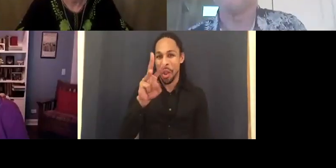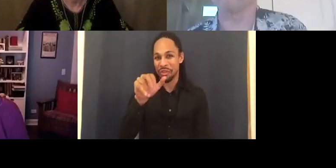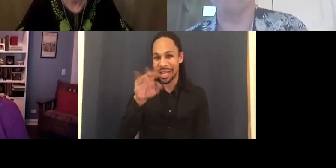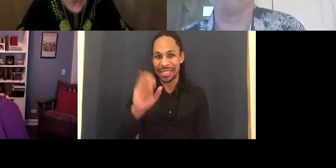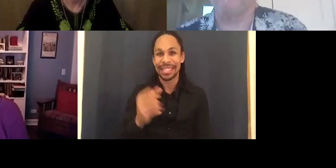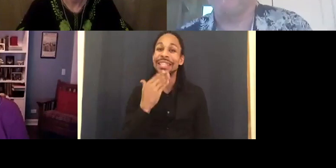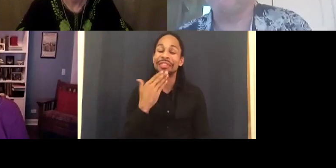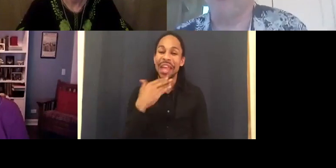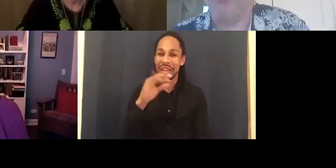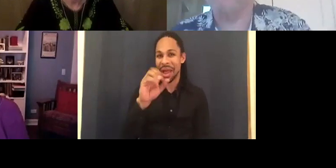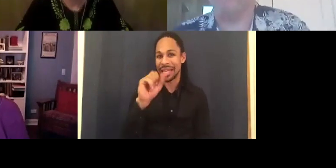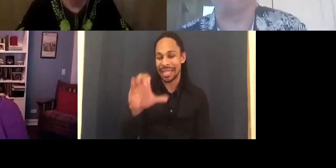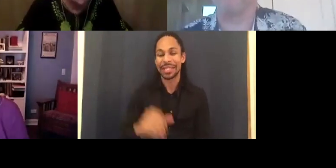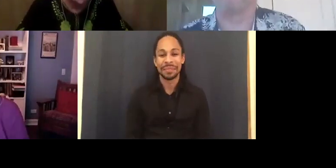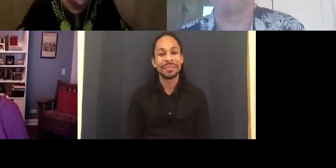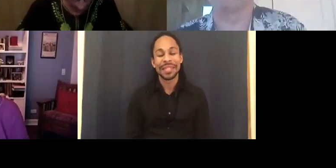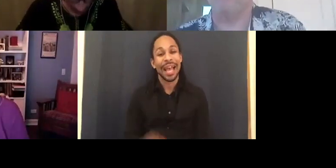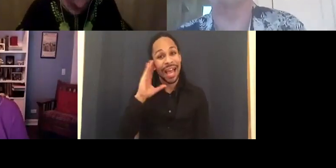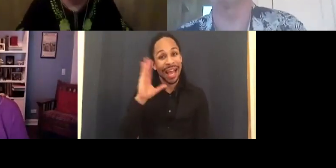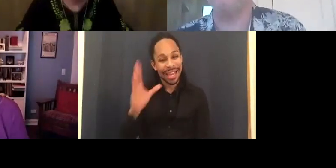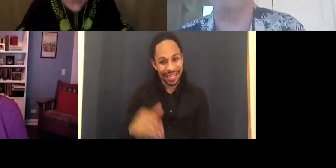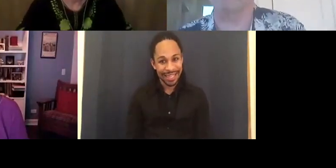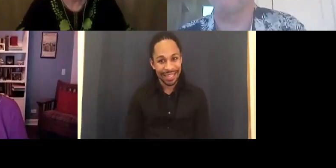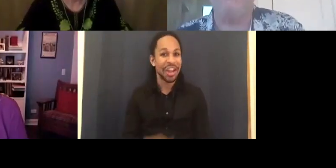Hello, this is Lawrence from beautiful Oakland, California.